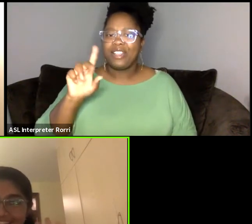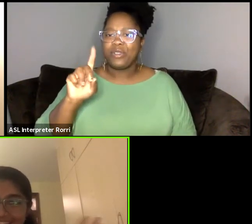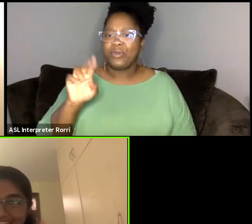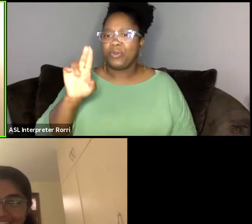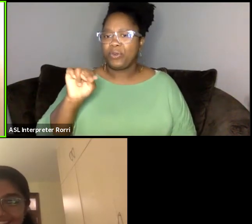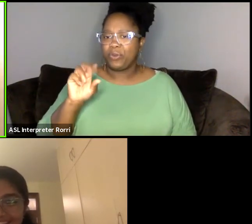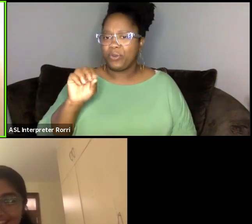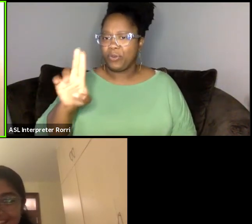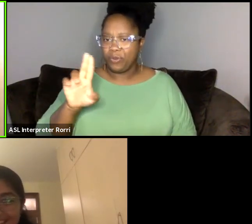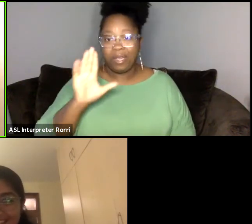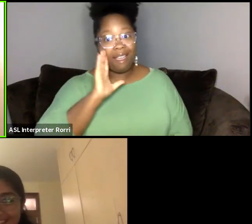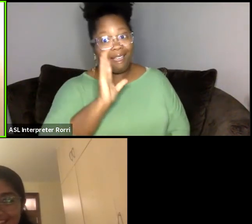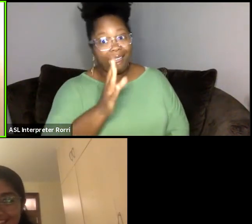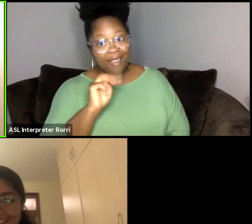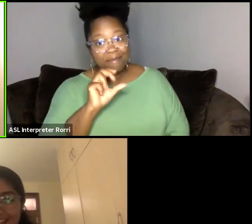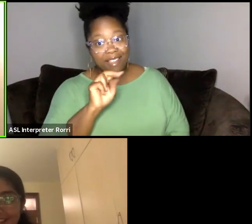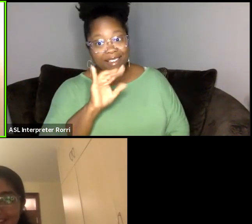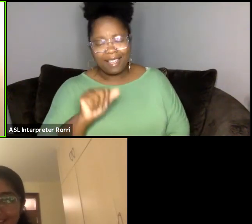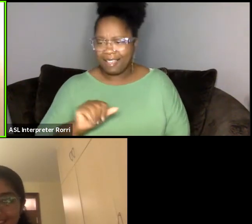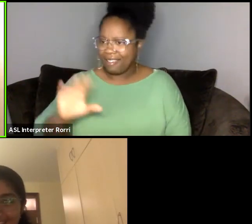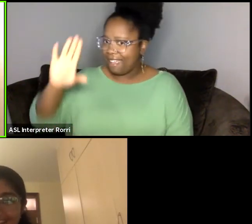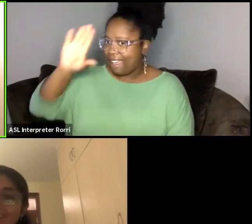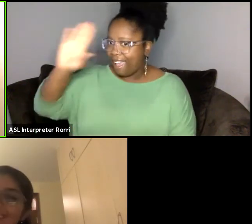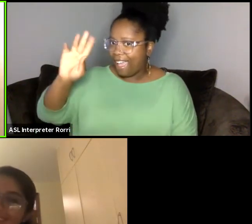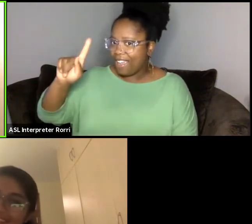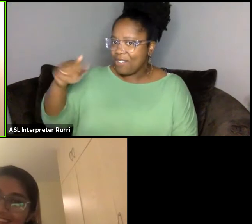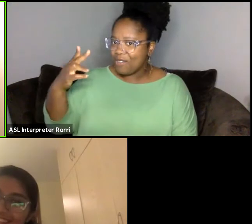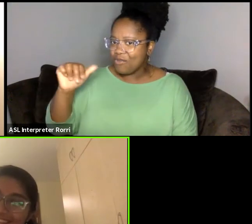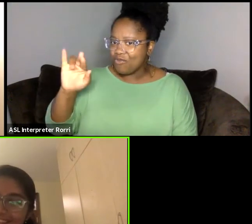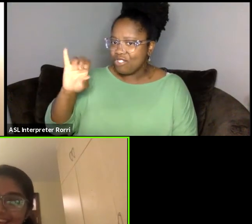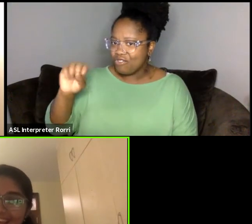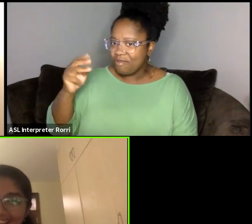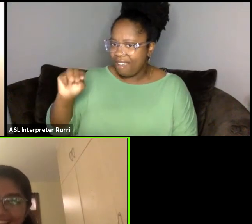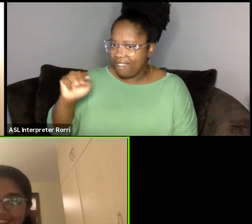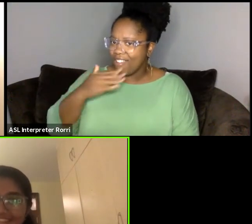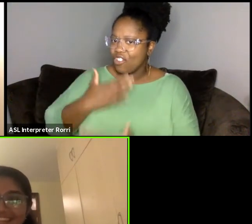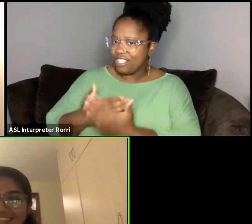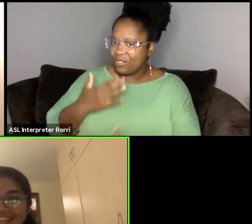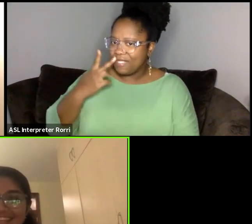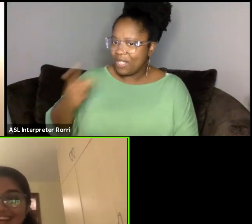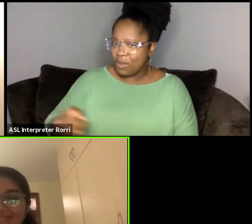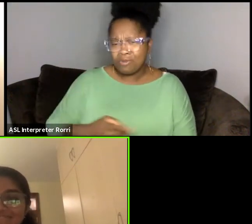Hi Karishma, it's good to see you. How are you doing? Good to see you too. (chuckles)